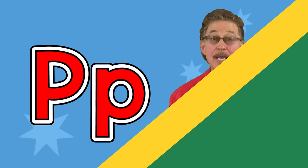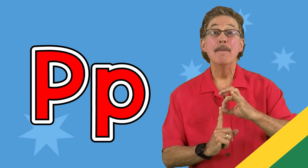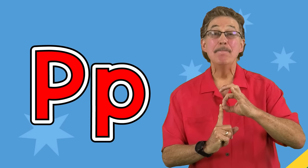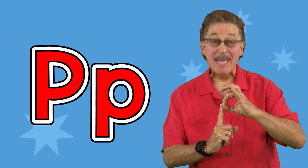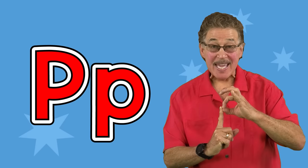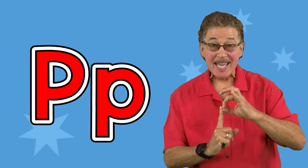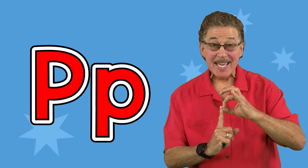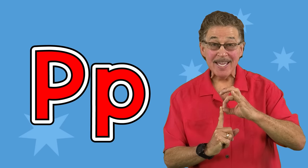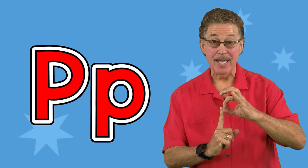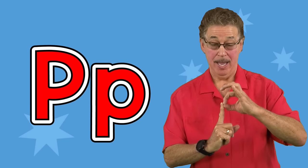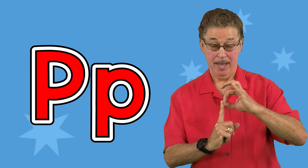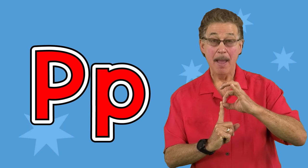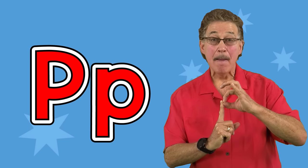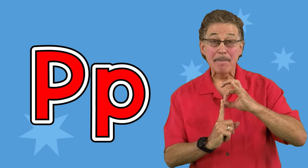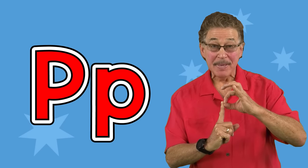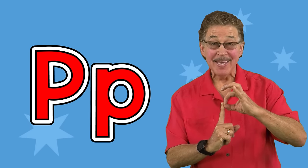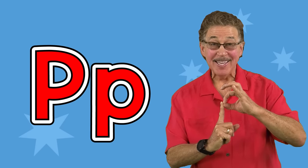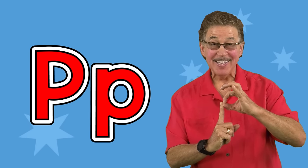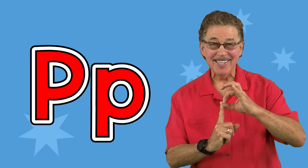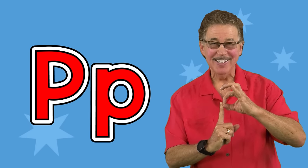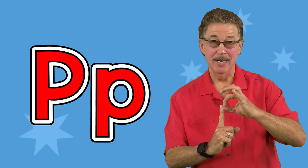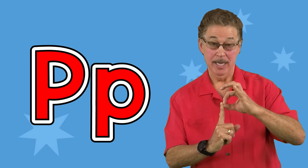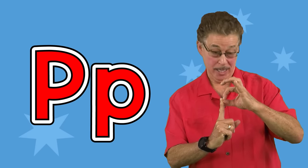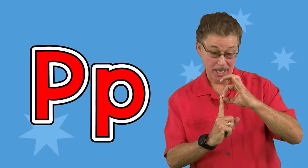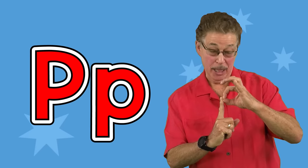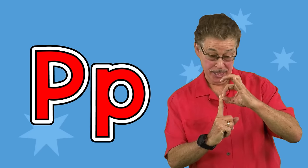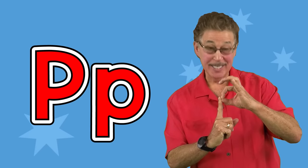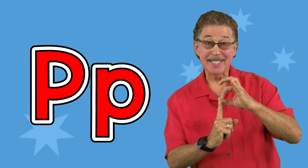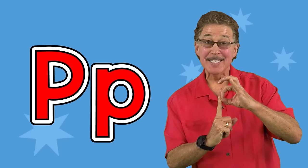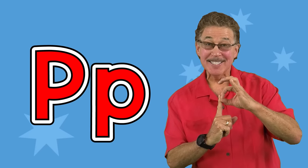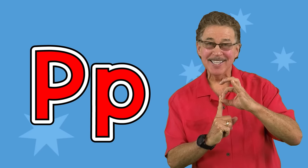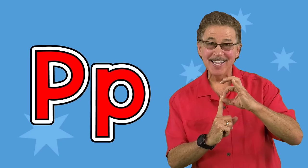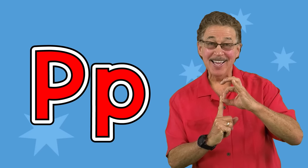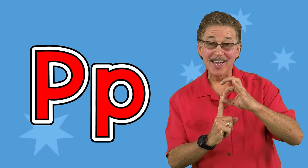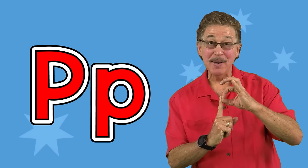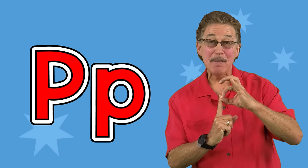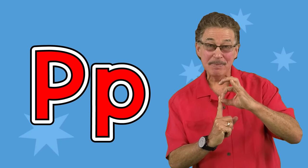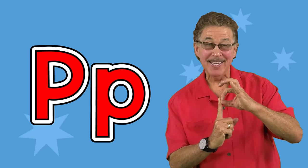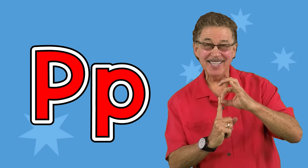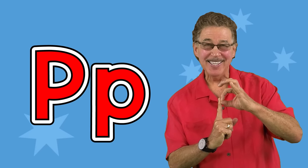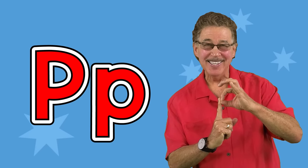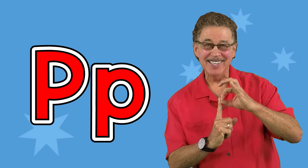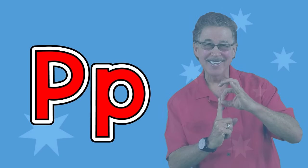P, p, this is the letter p